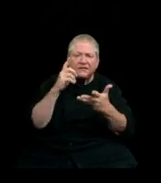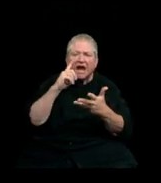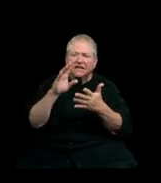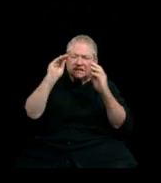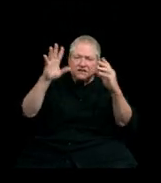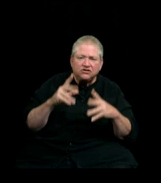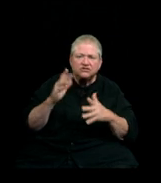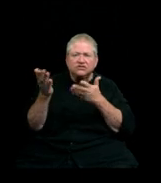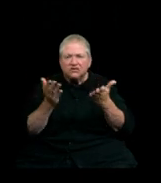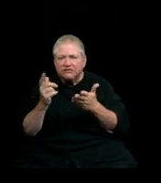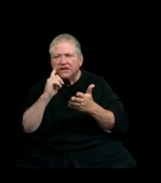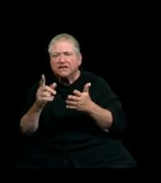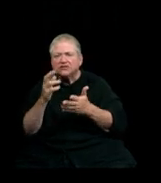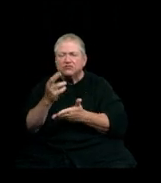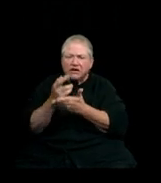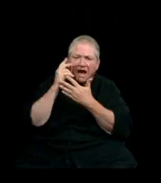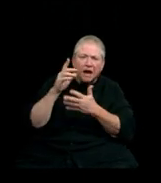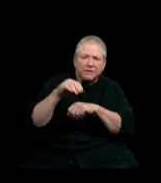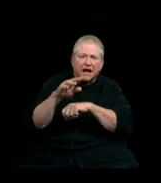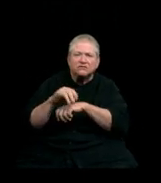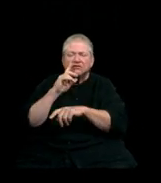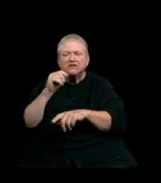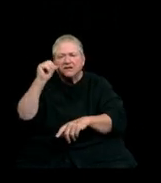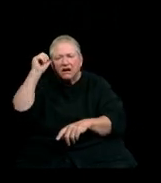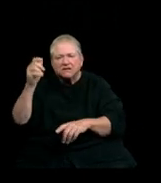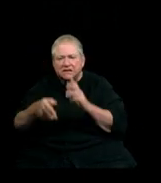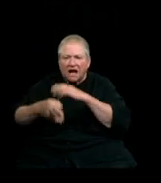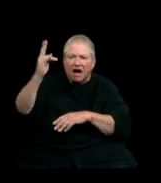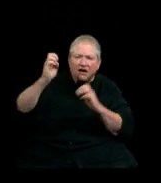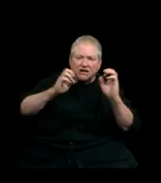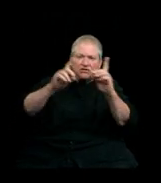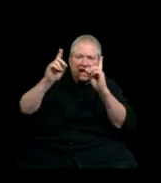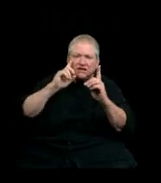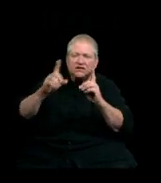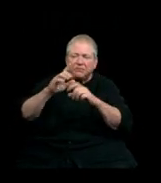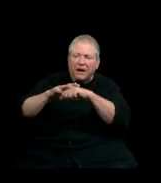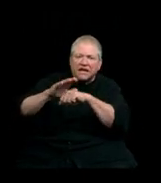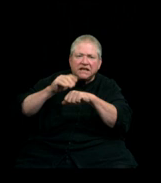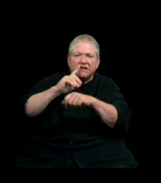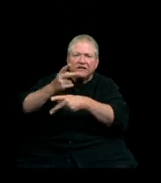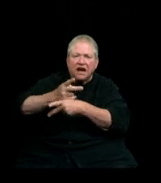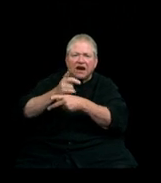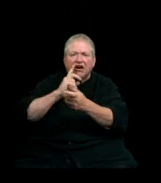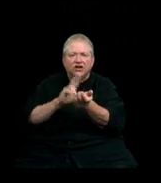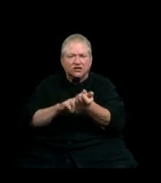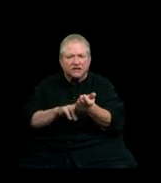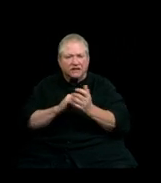rehabilitation counselors, and adult and higher education, palliative care, and as nursing leaders. On behalf of the entire college,